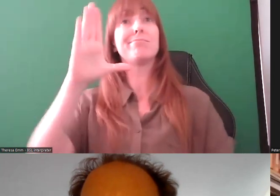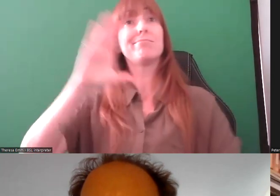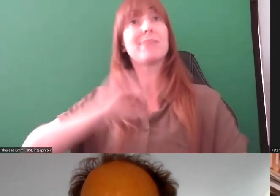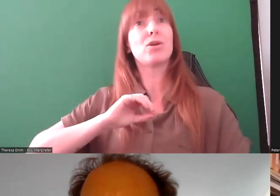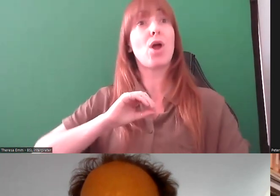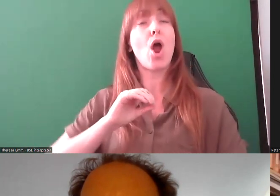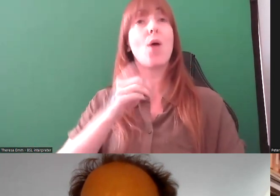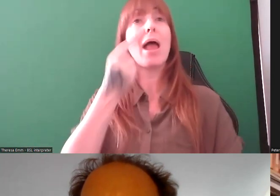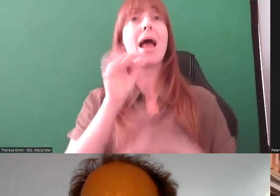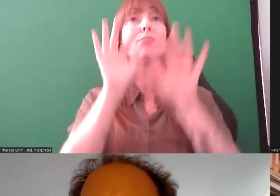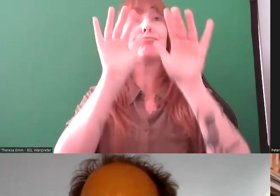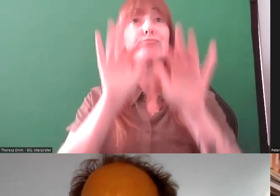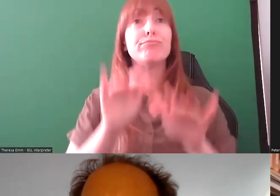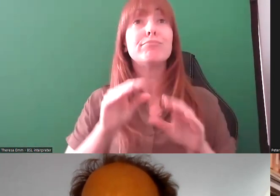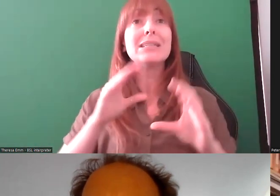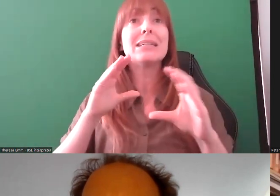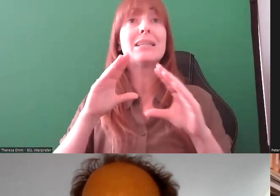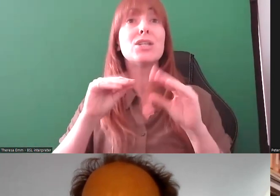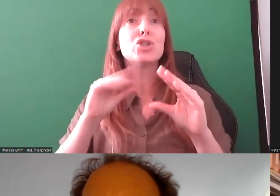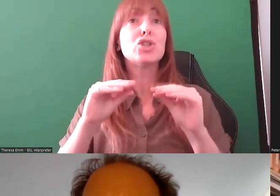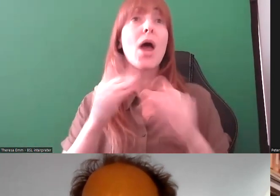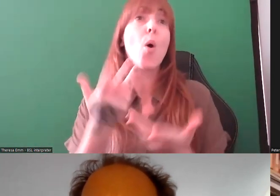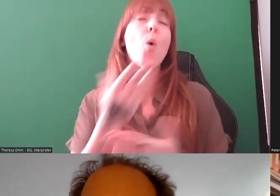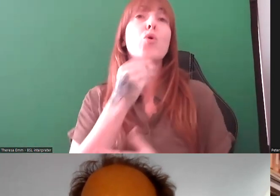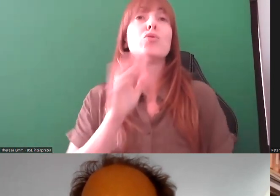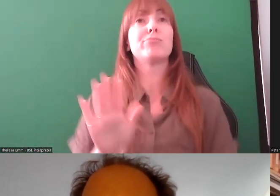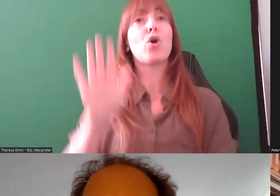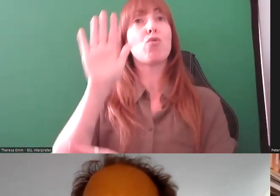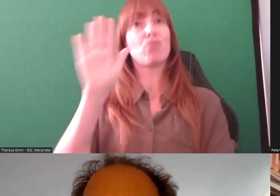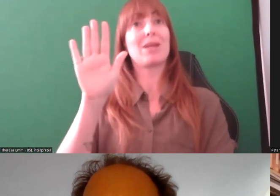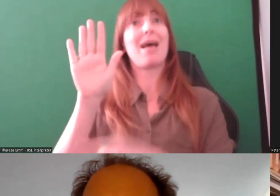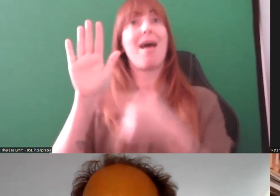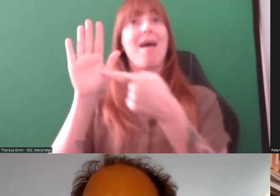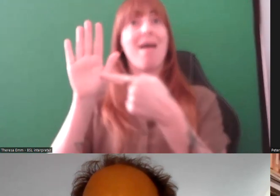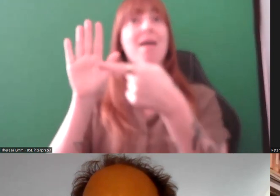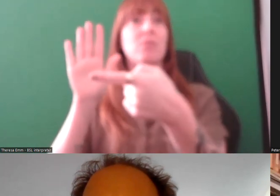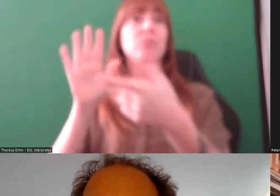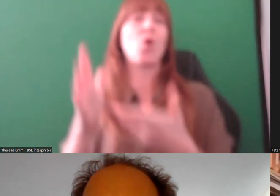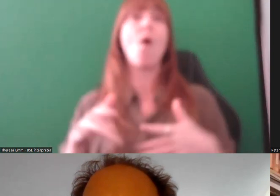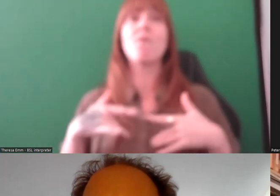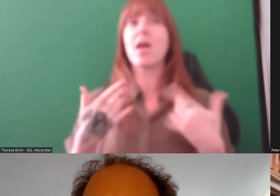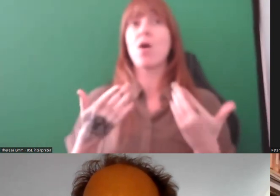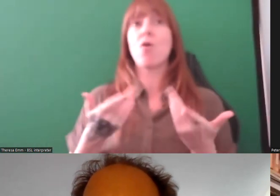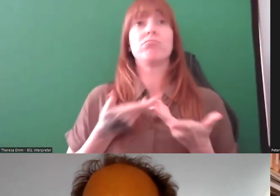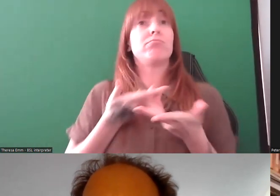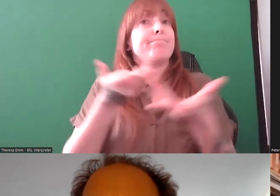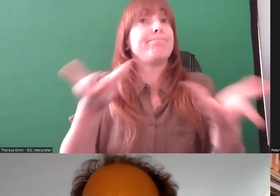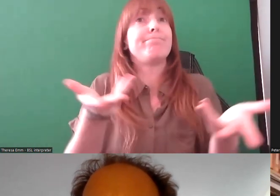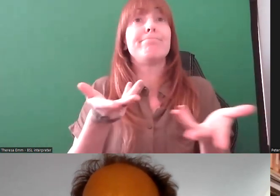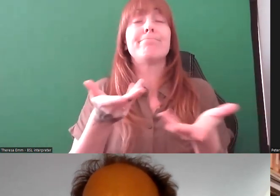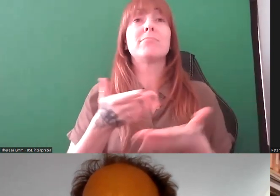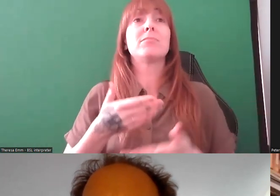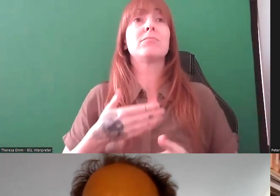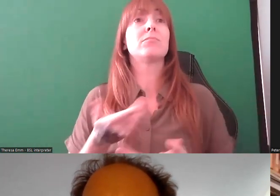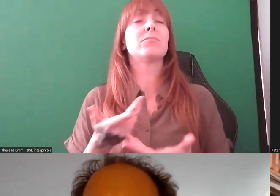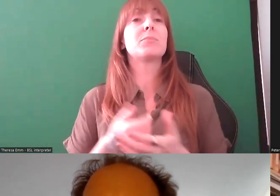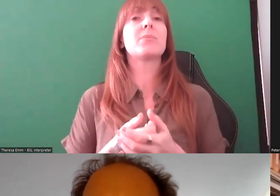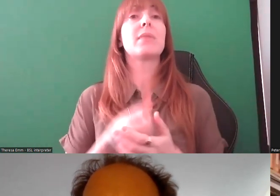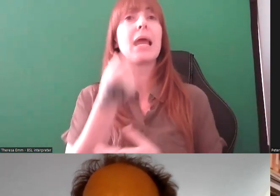chat or you can use the raised hand function, and feel free to share a question. I can see